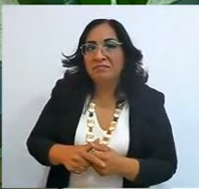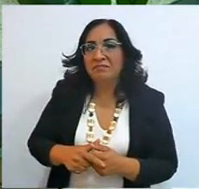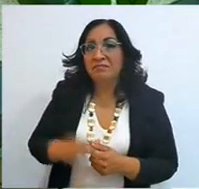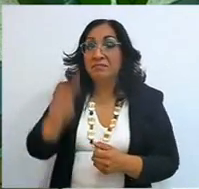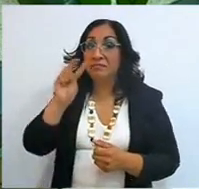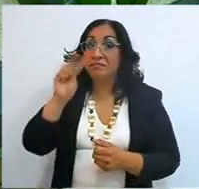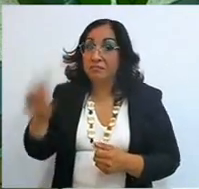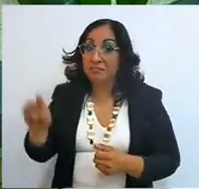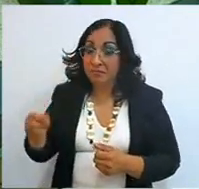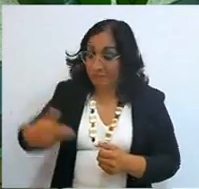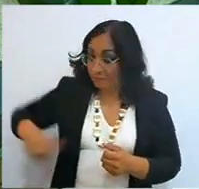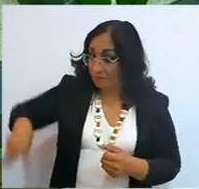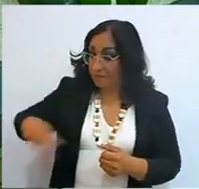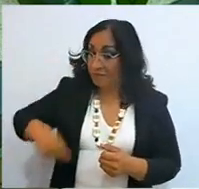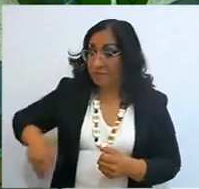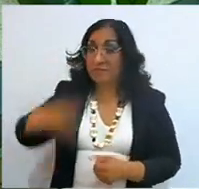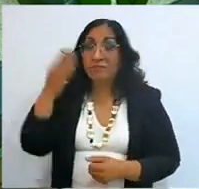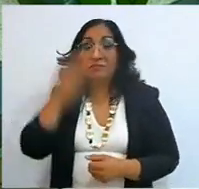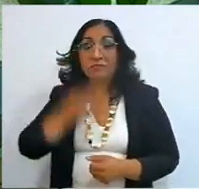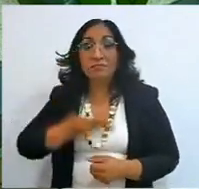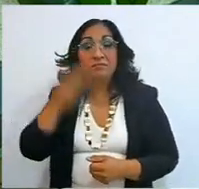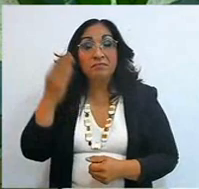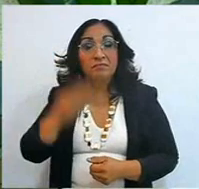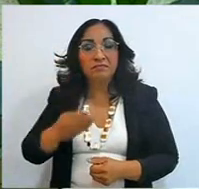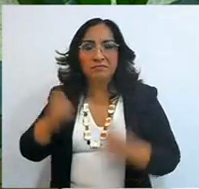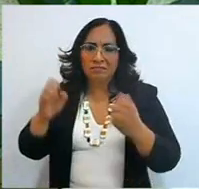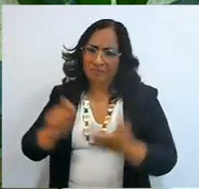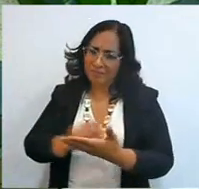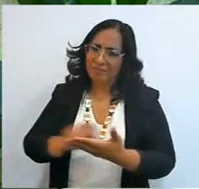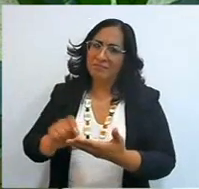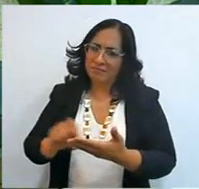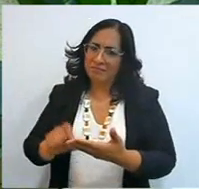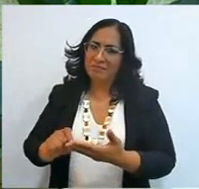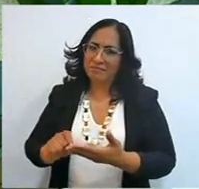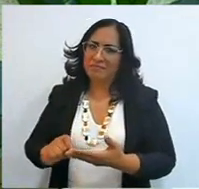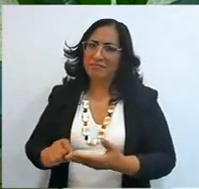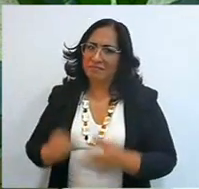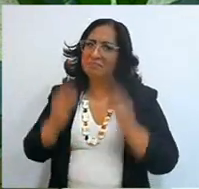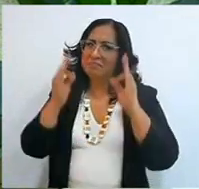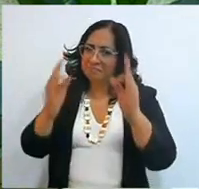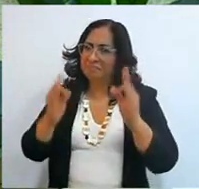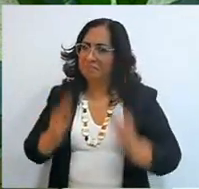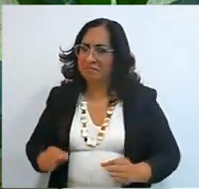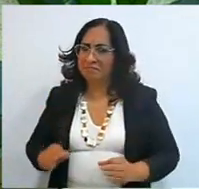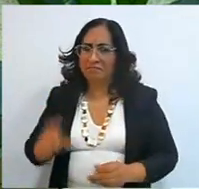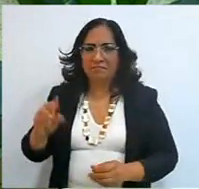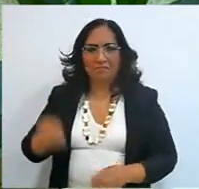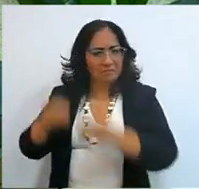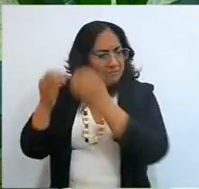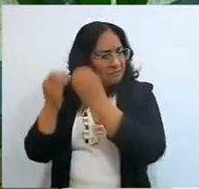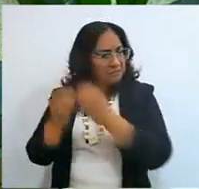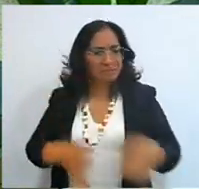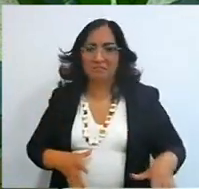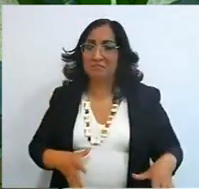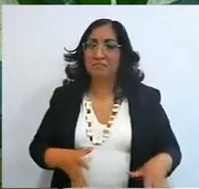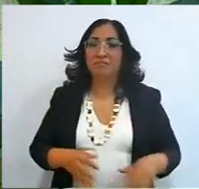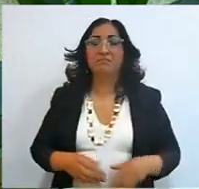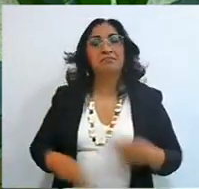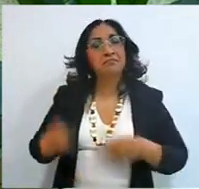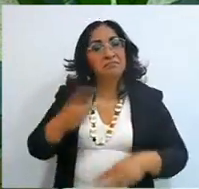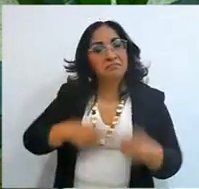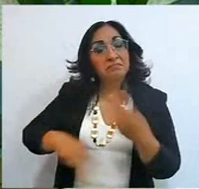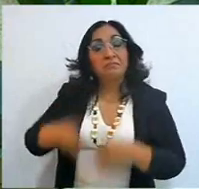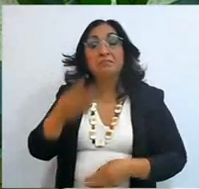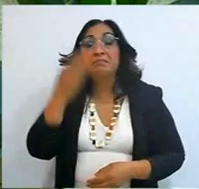if it is written you believe it, if not, no, it's that simple, then let's go to the Word of God,